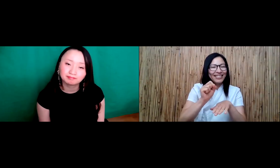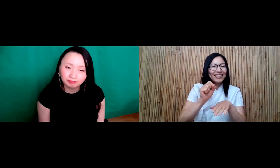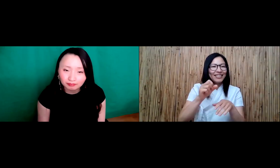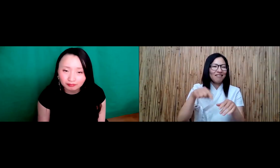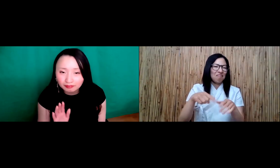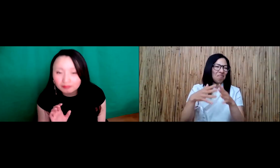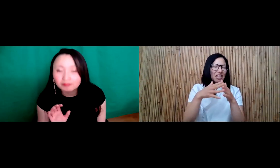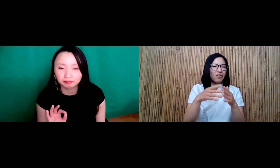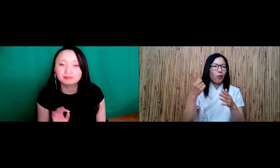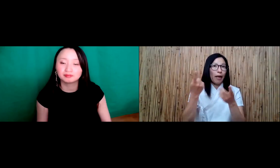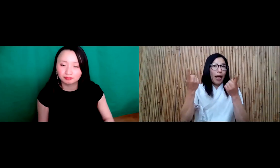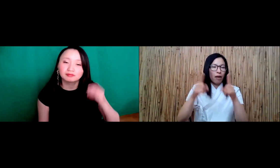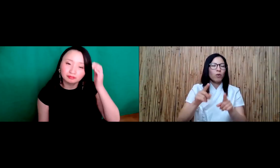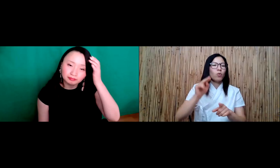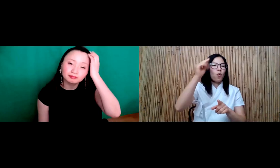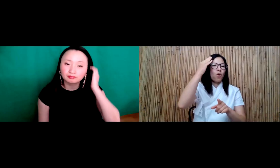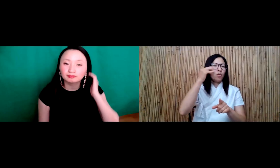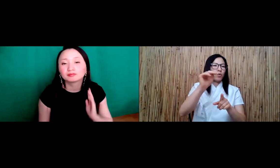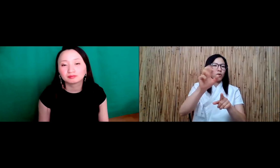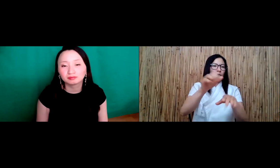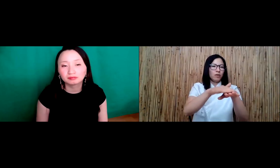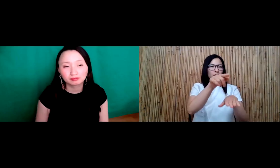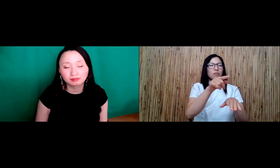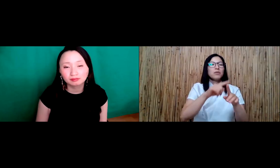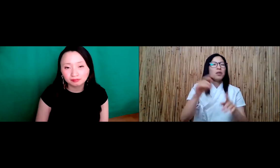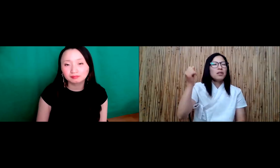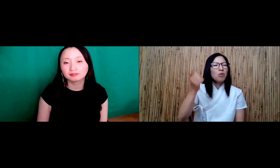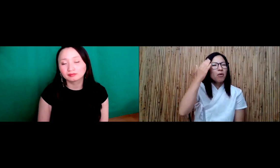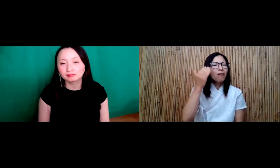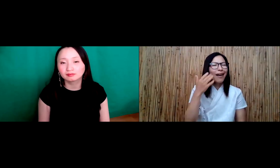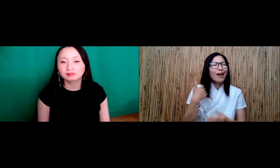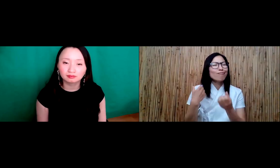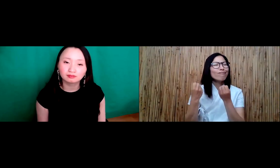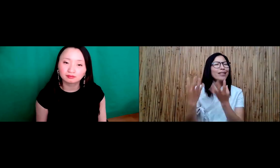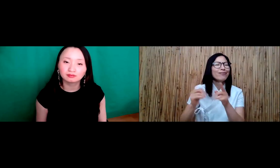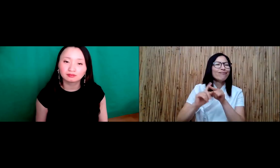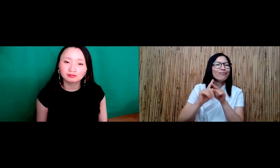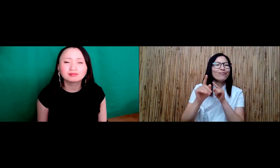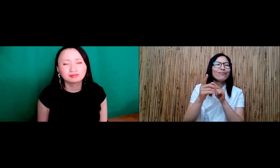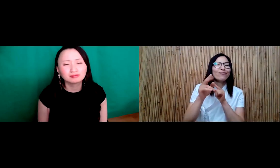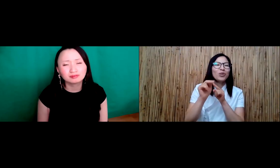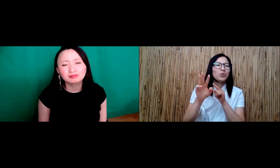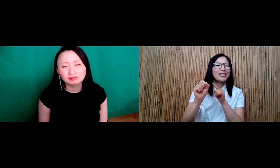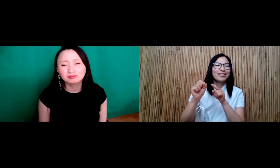We know that North Korea, sometimes threatens South Korea